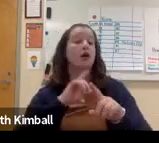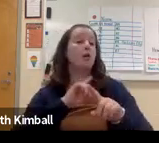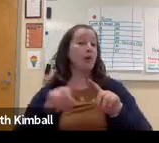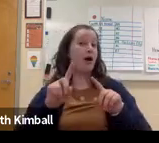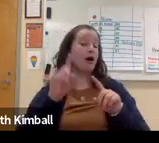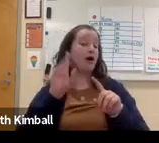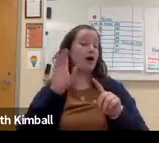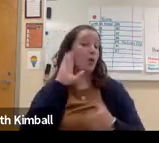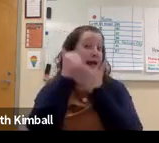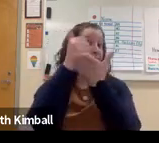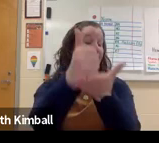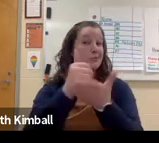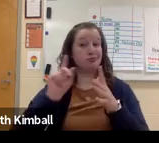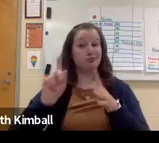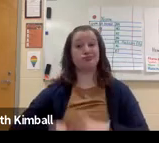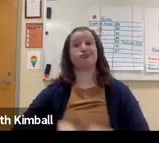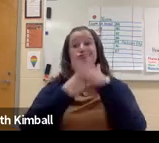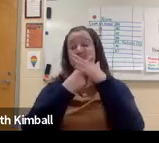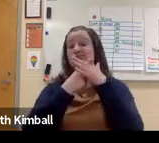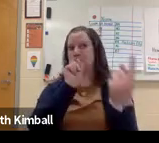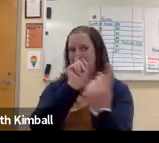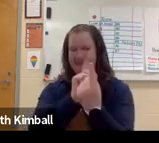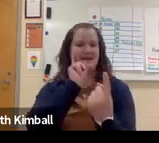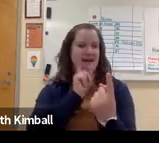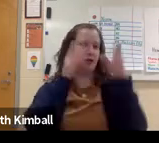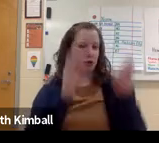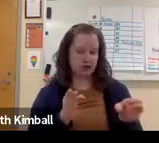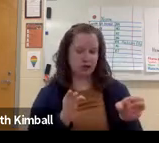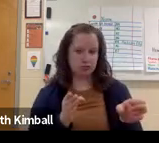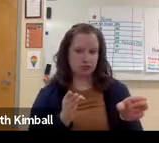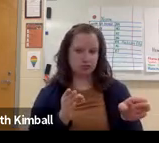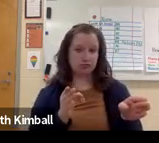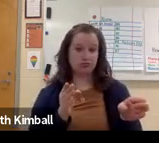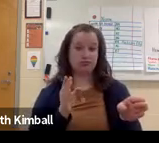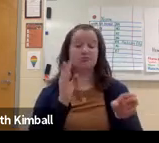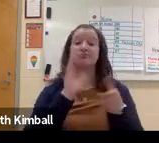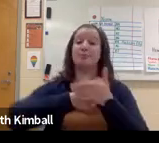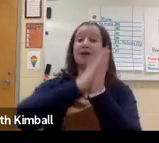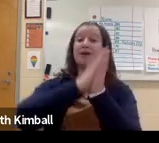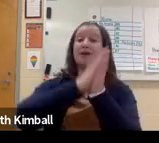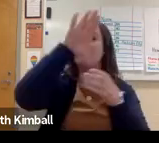And you do have to accommodate for their needs. But what helps initially, is to--